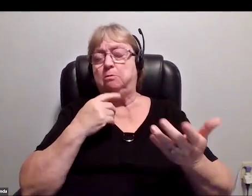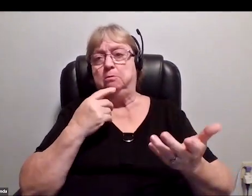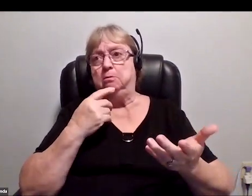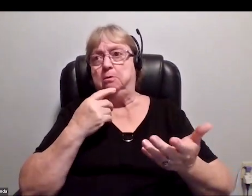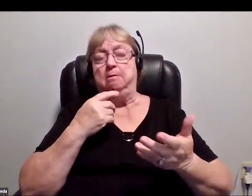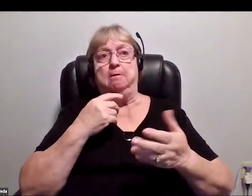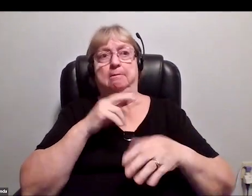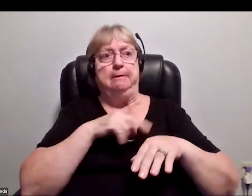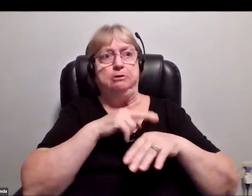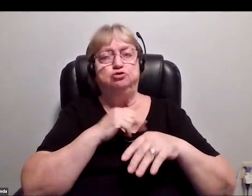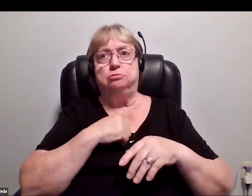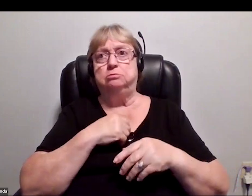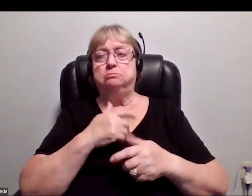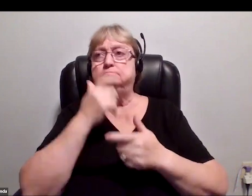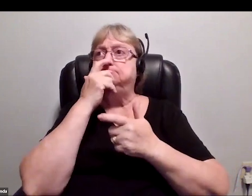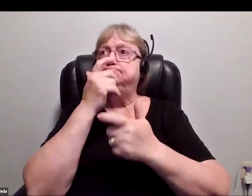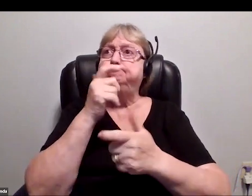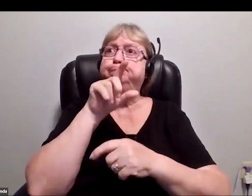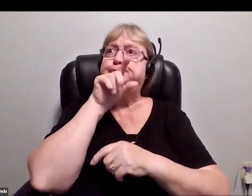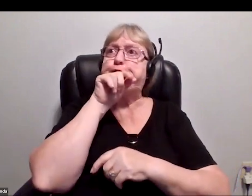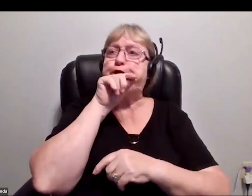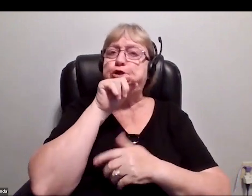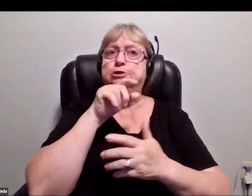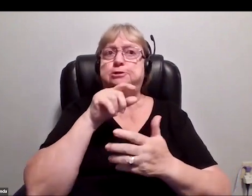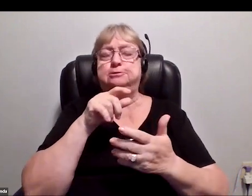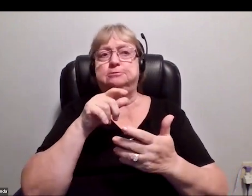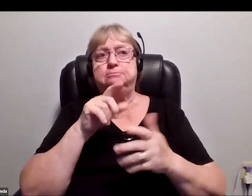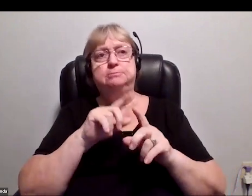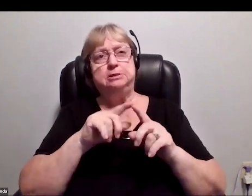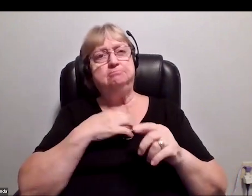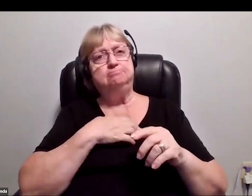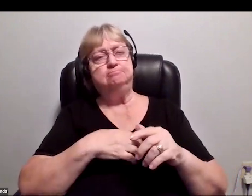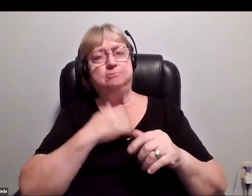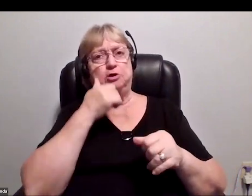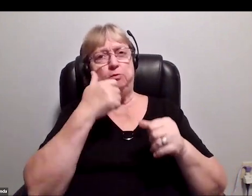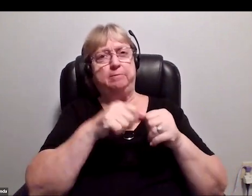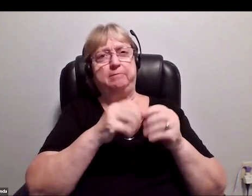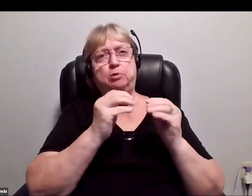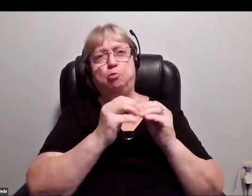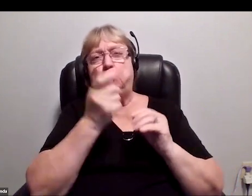being a birdwatcher or something, but I wish I had remembered more of the little details from the flight.